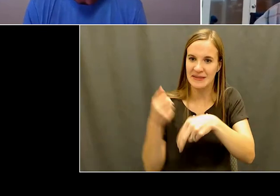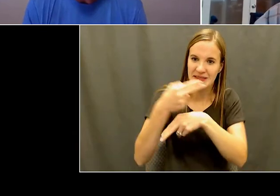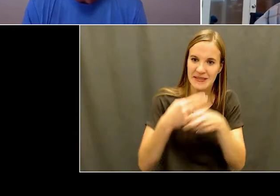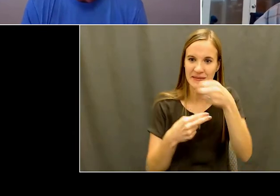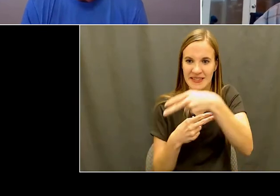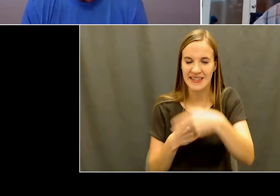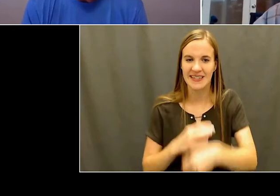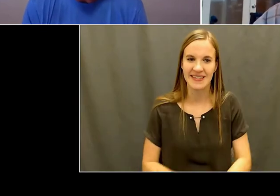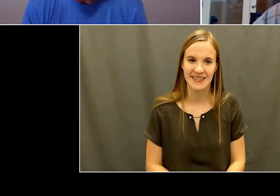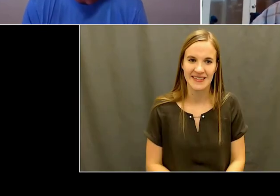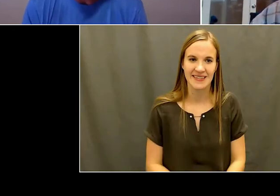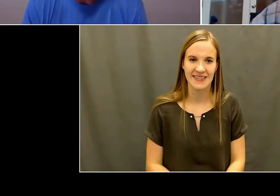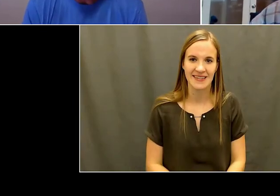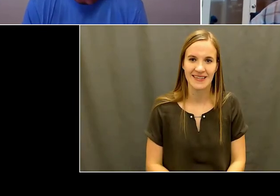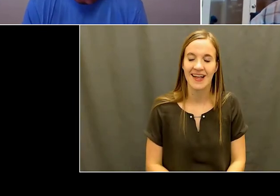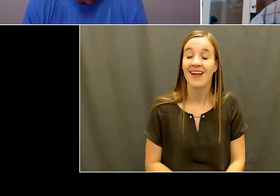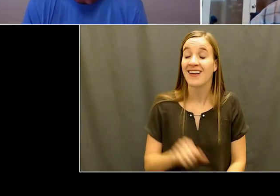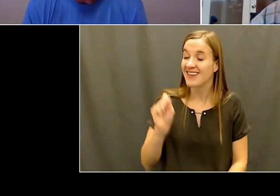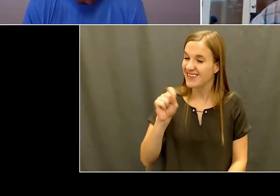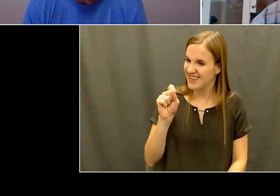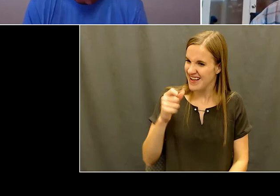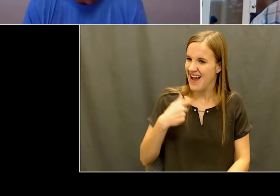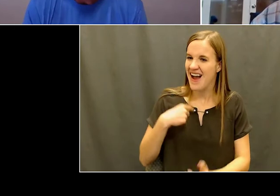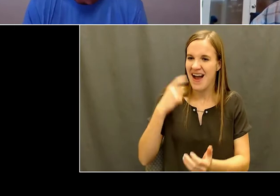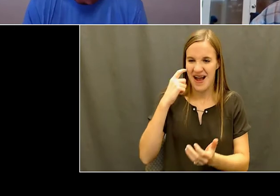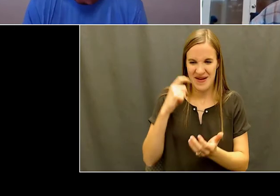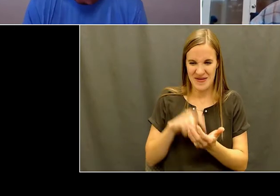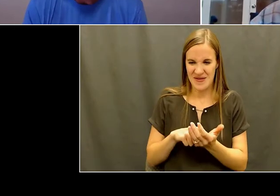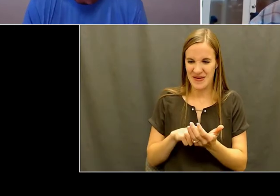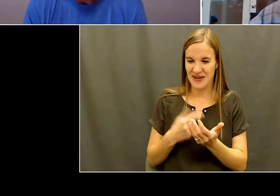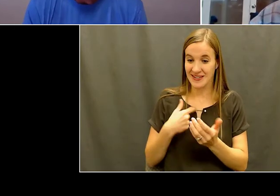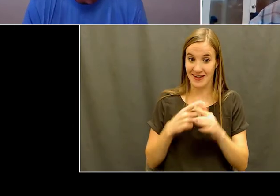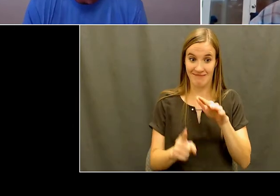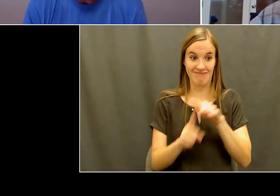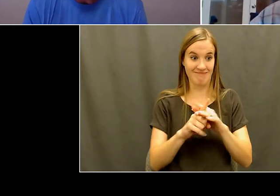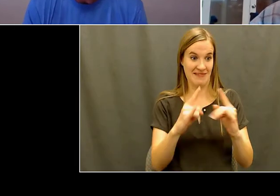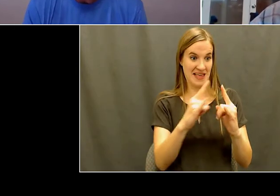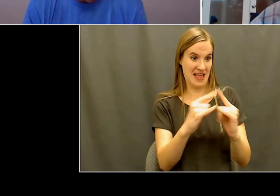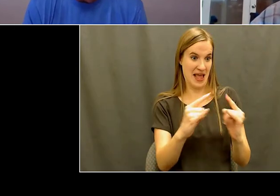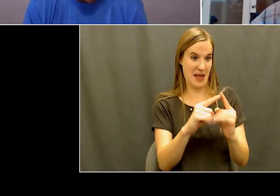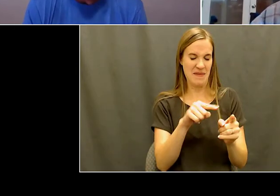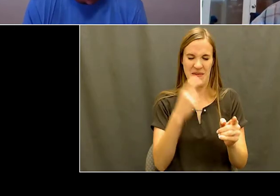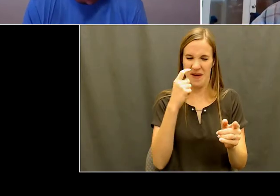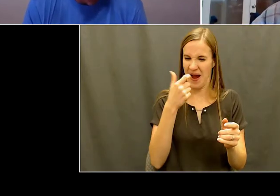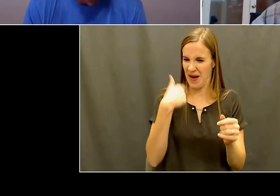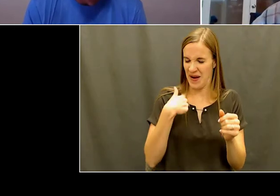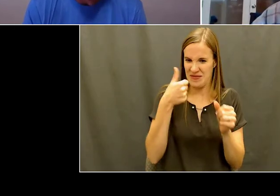playing sports, and just how ferocious and unstoppable